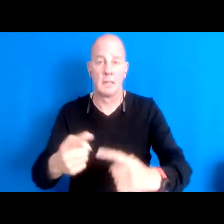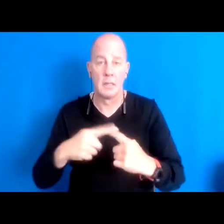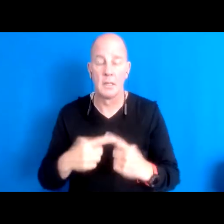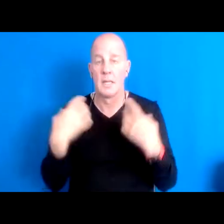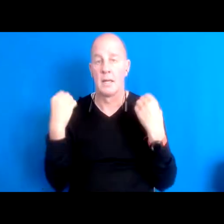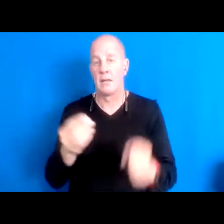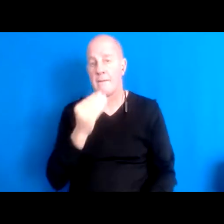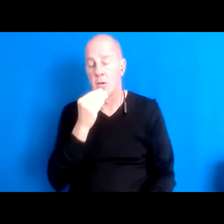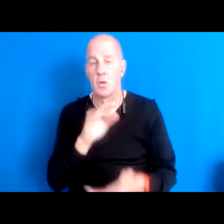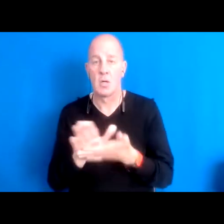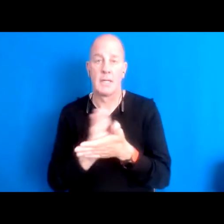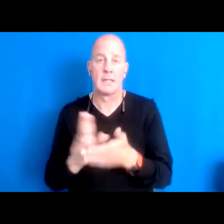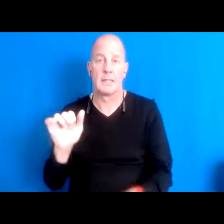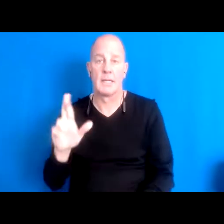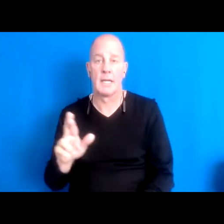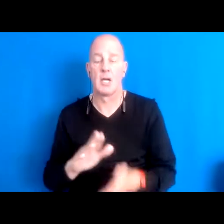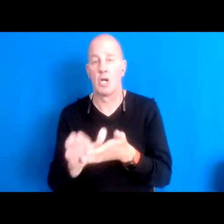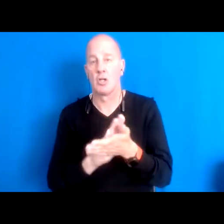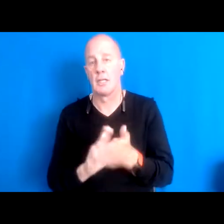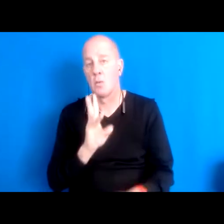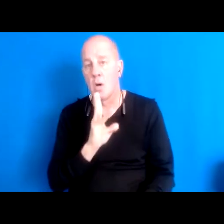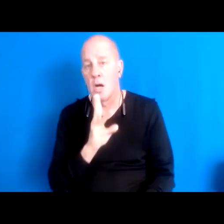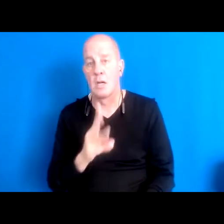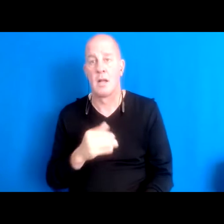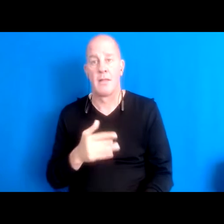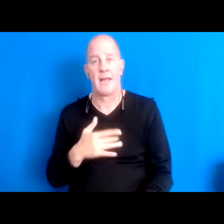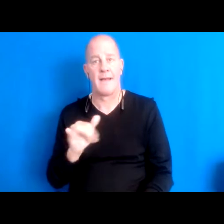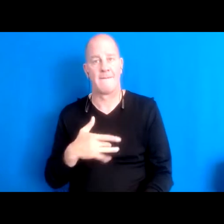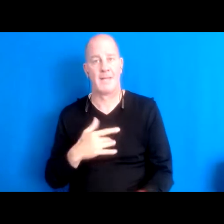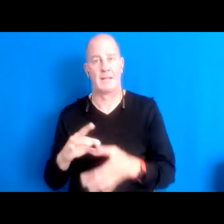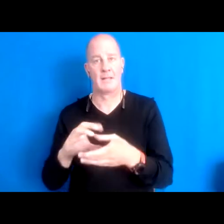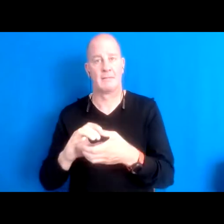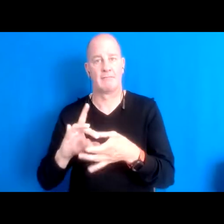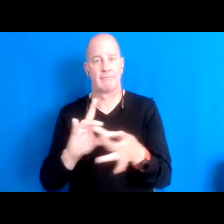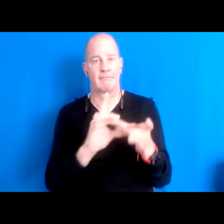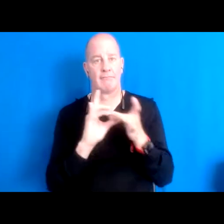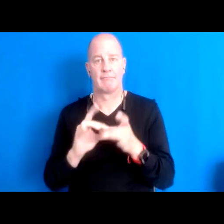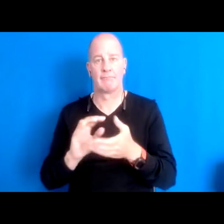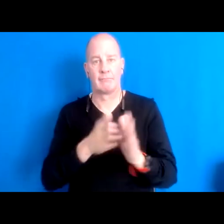air, clean water and sense of community that allows people to find power and find community and to build change.